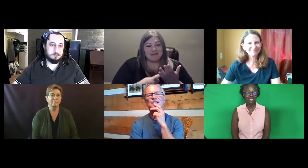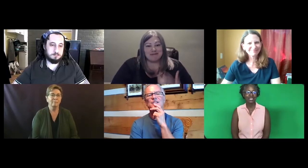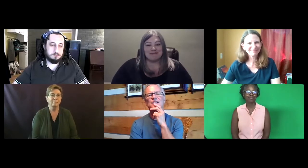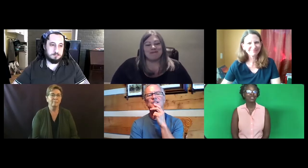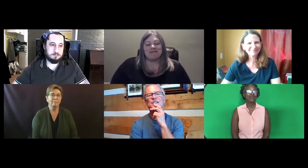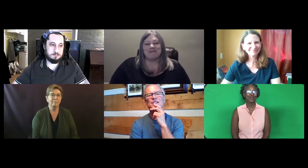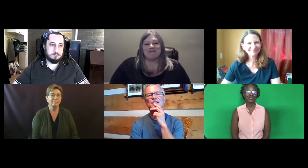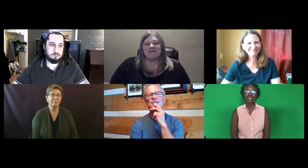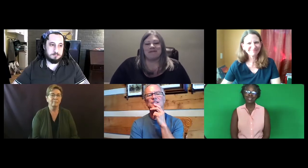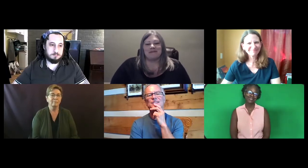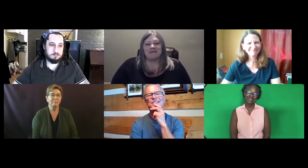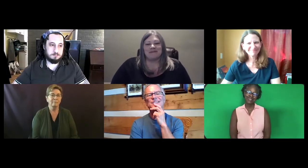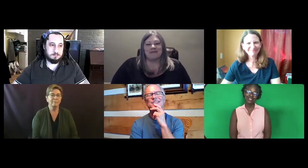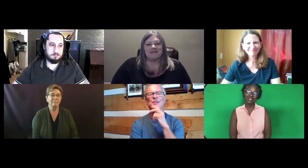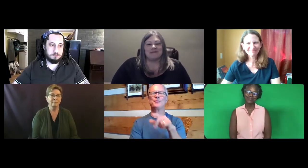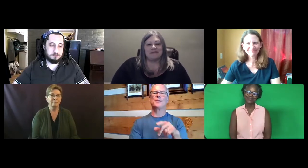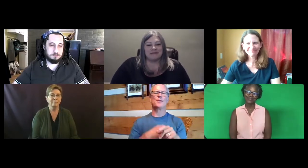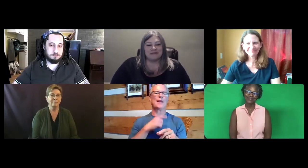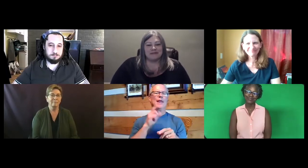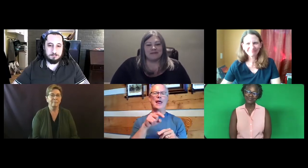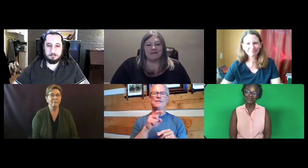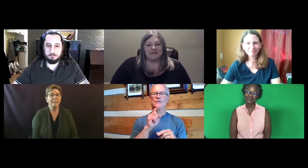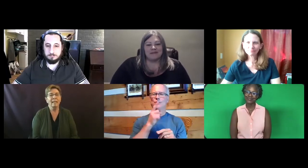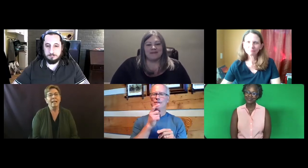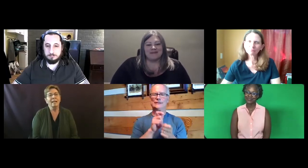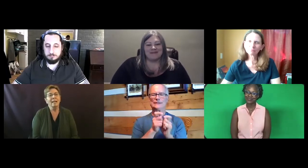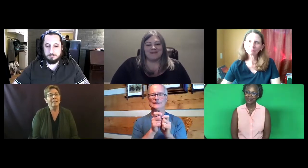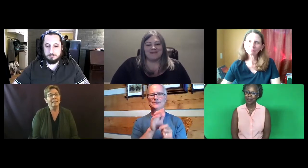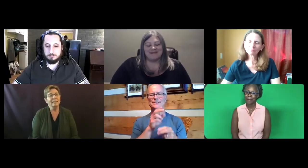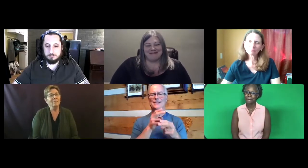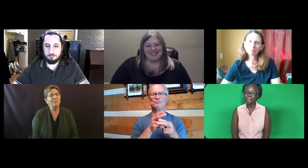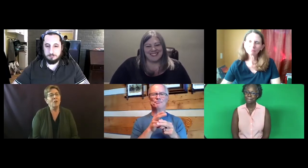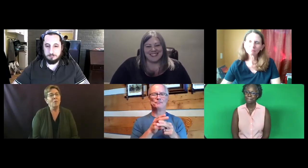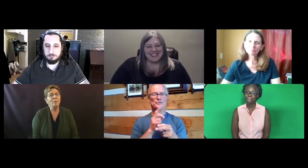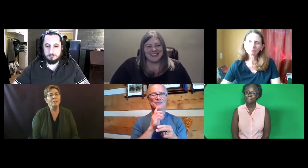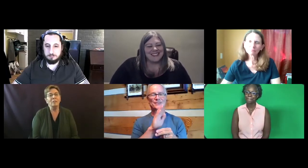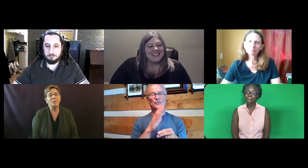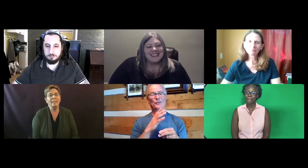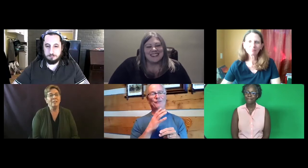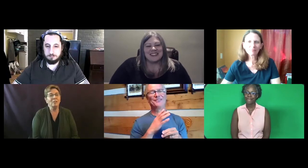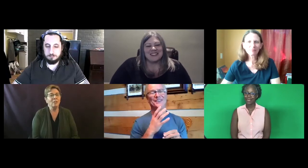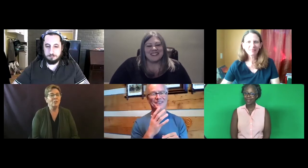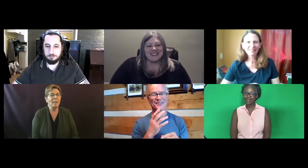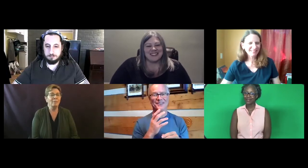I'm looking forward to tonight's discussion. Cliff: You know, we really do need to change your name.